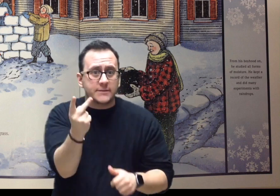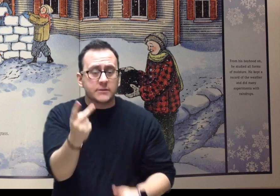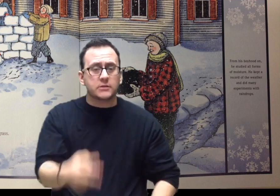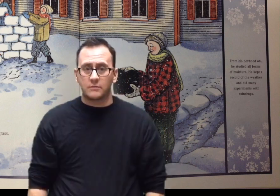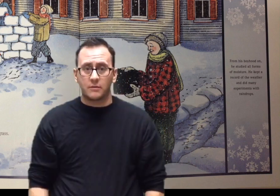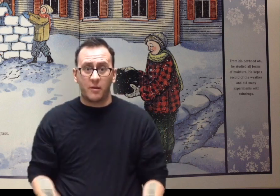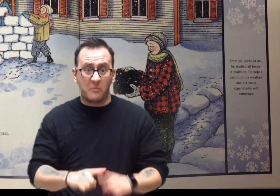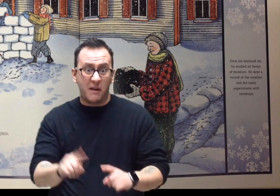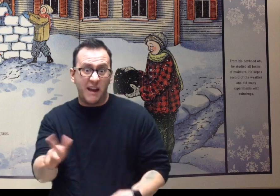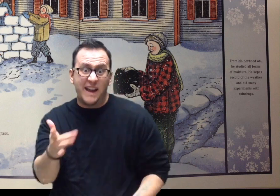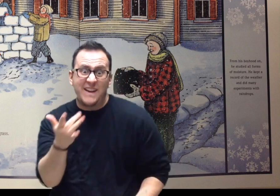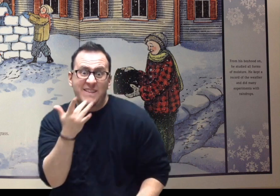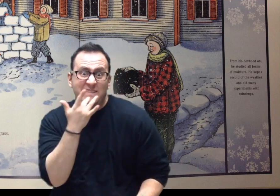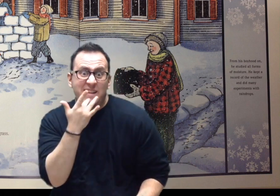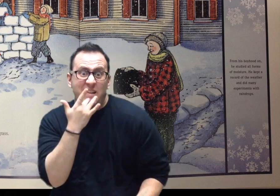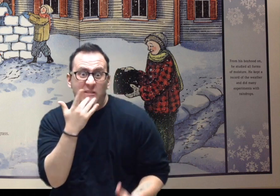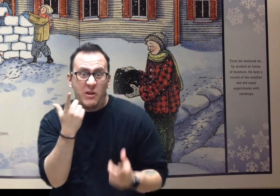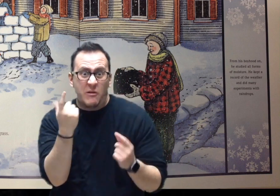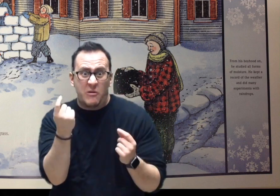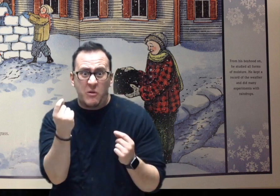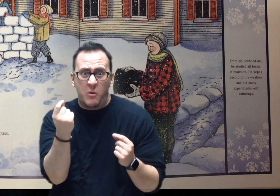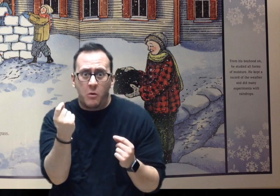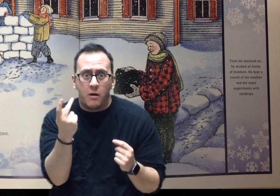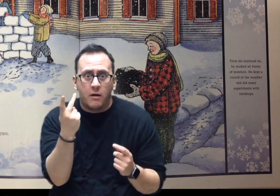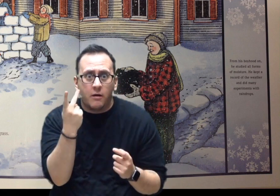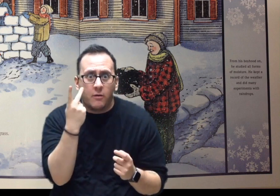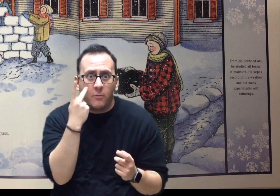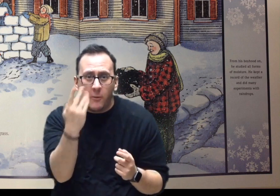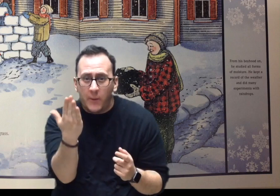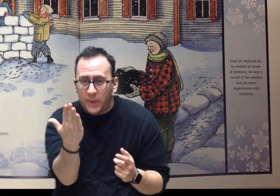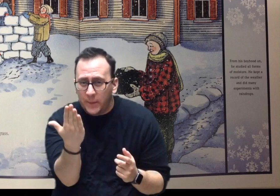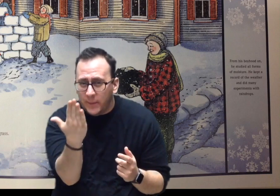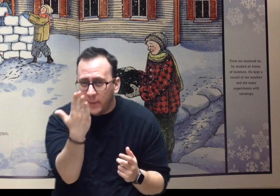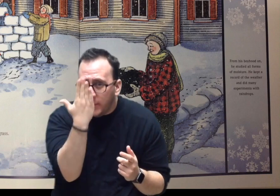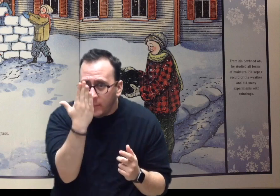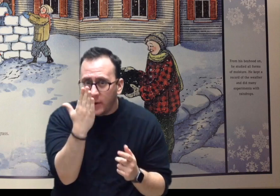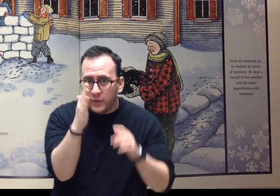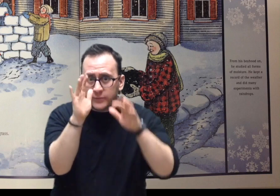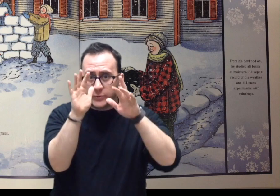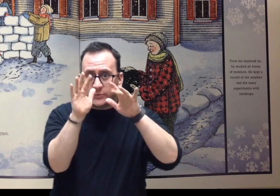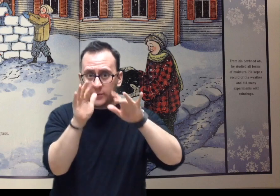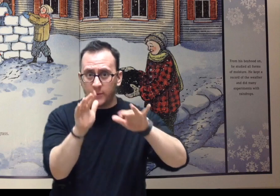Willie was catching single snowflakes. Day after stormy day he studies the ice crystals.